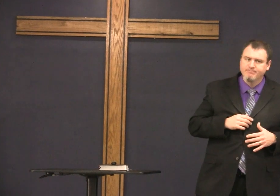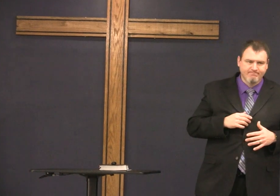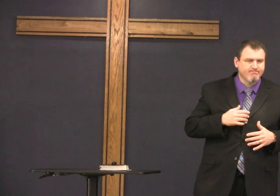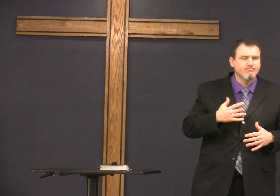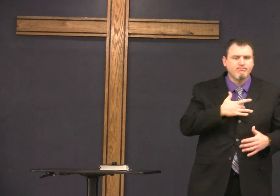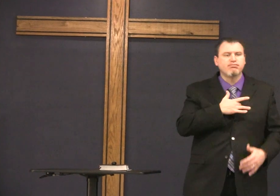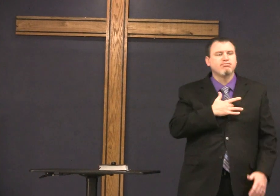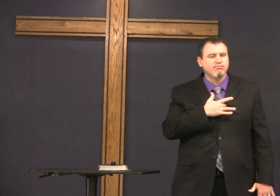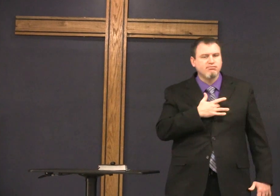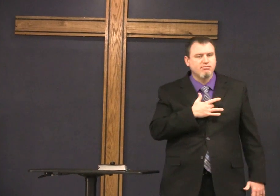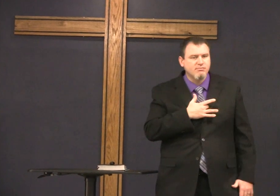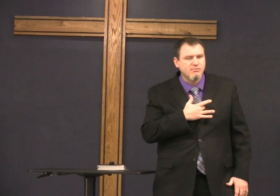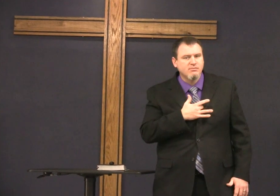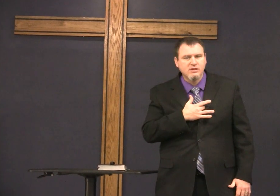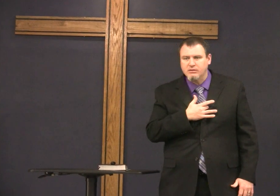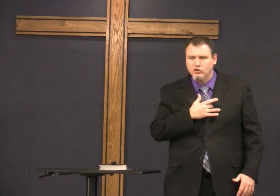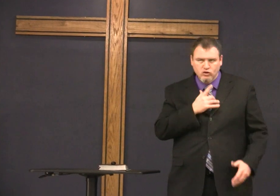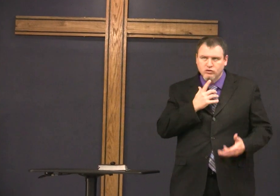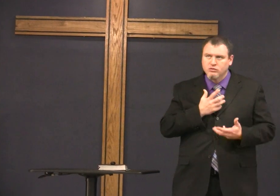I'm sure Joseph and Mary were